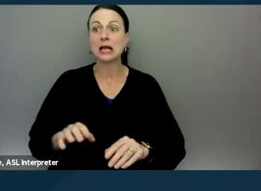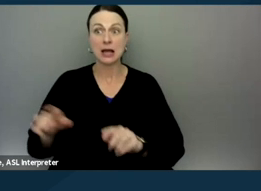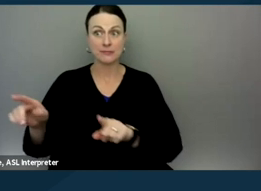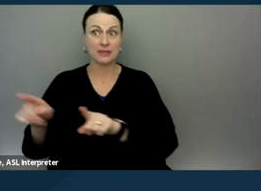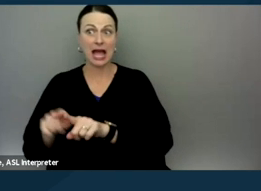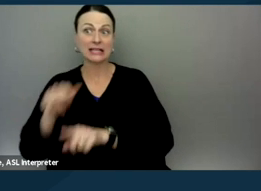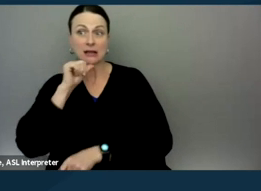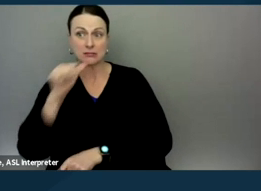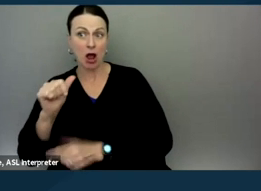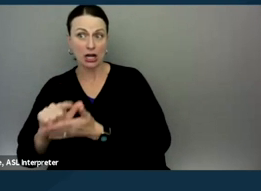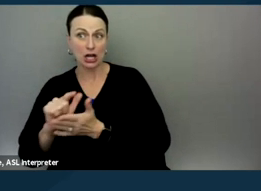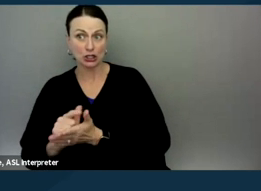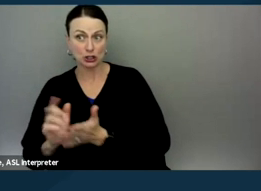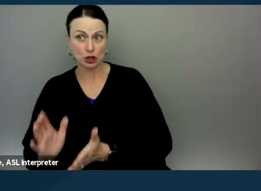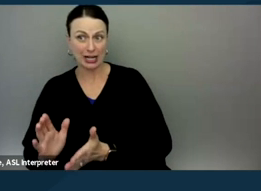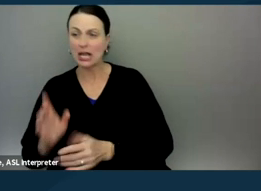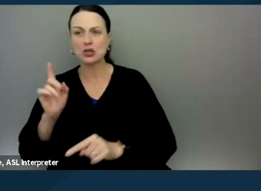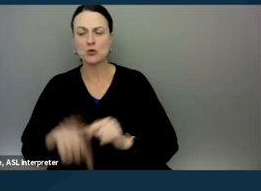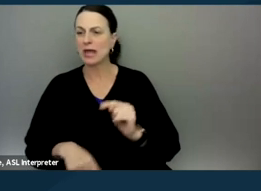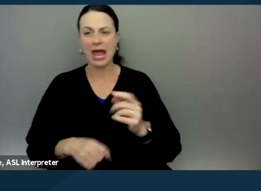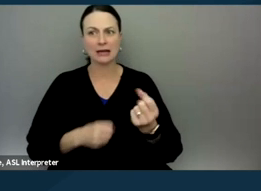someone in adversarial context like court.